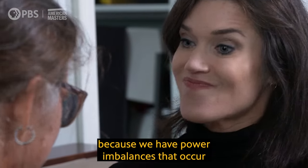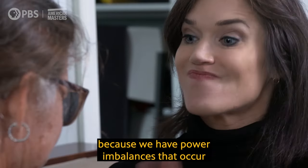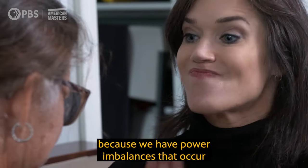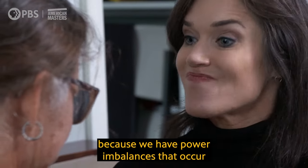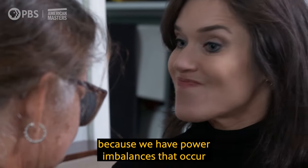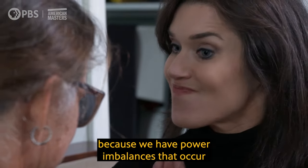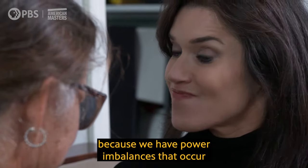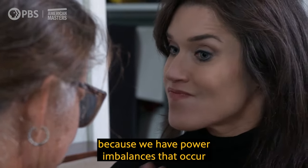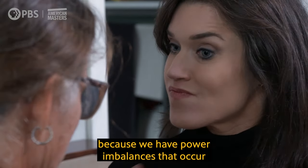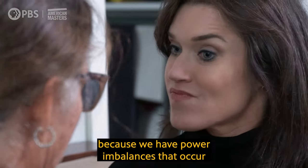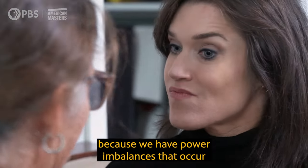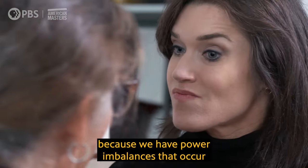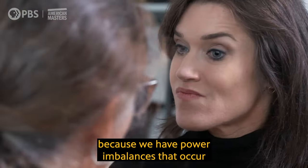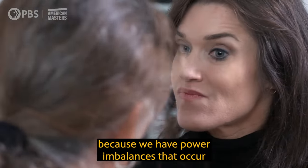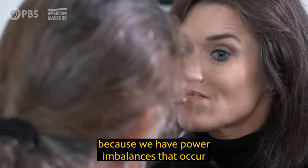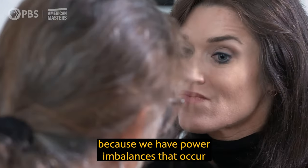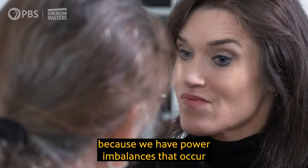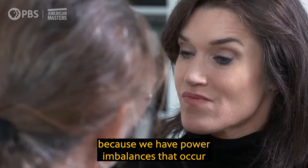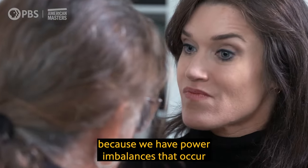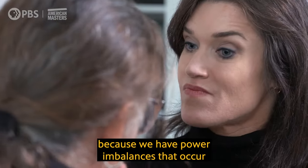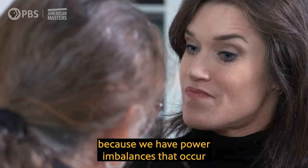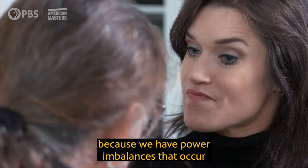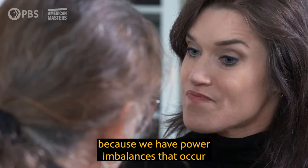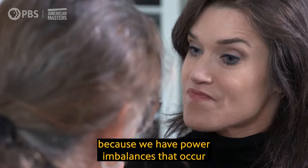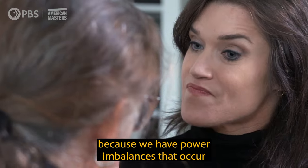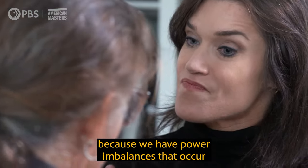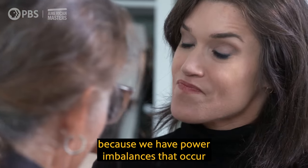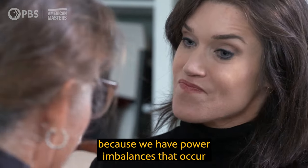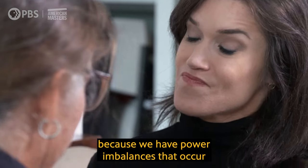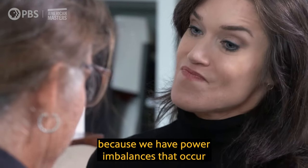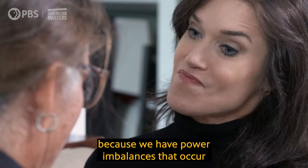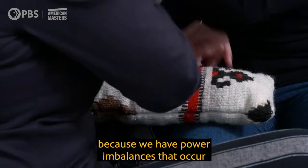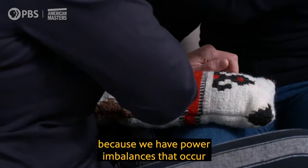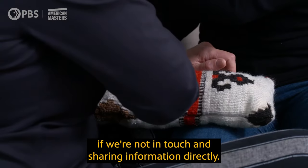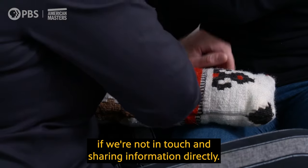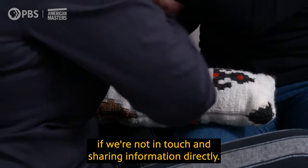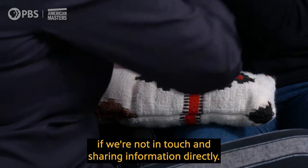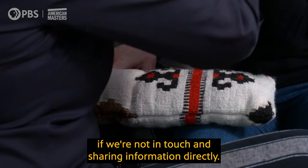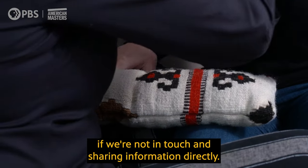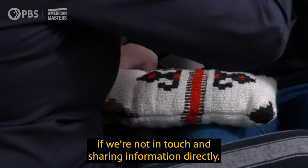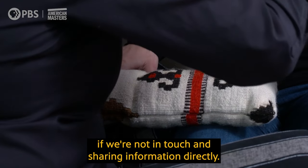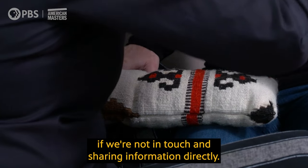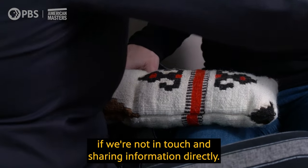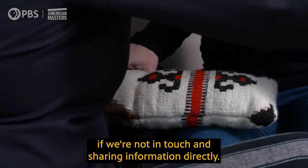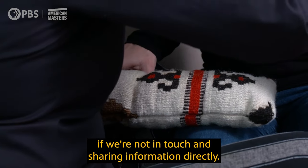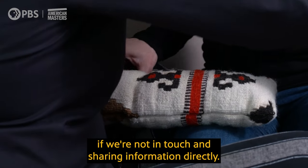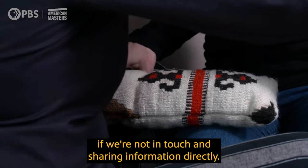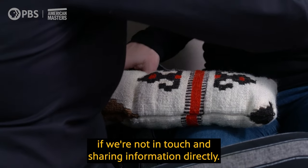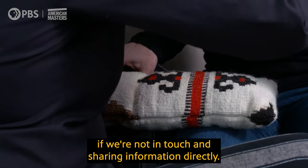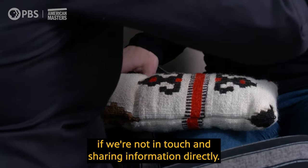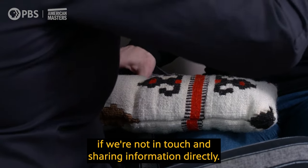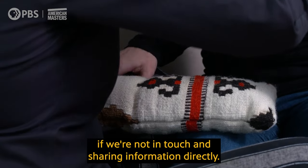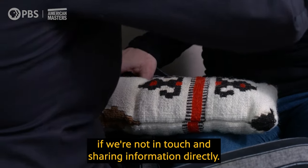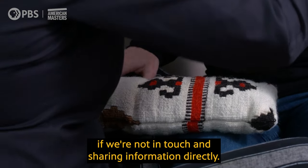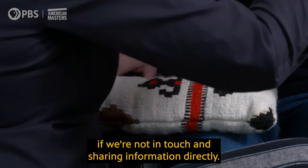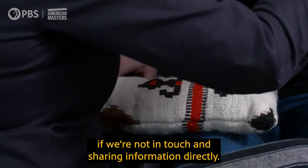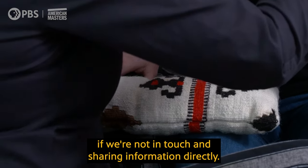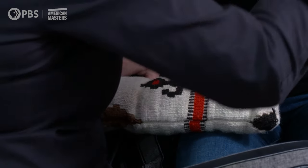because we have power imbalances that occur if we're not in touch and sharing information directly.